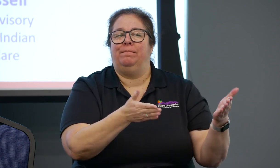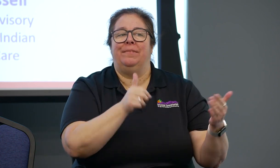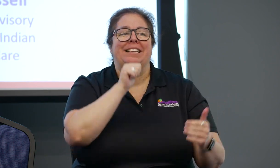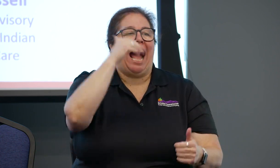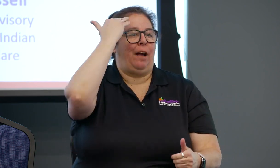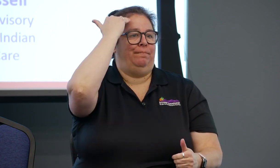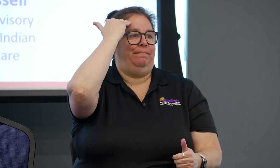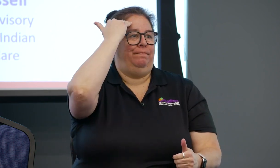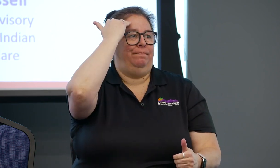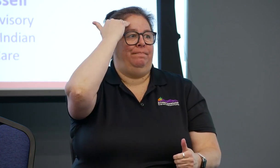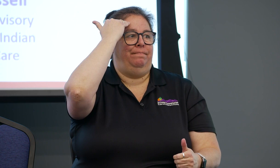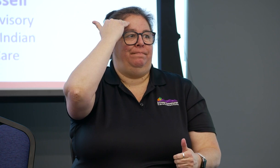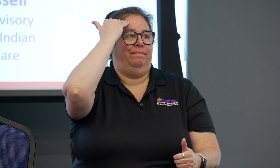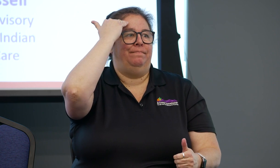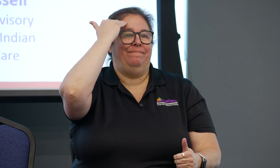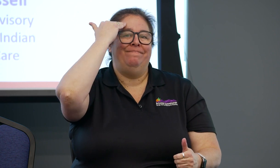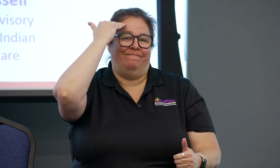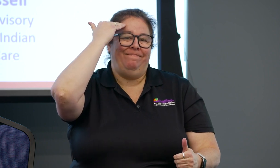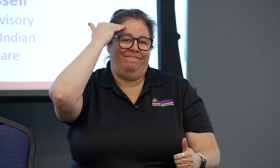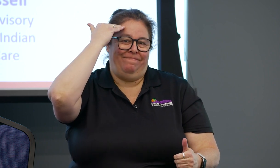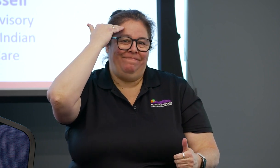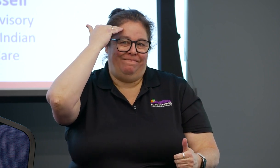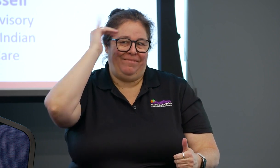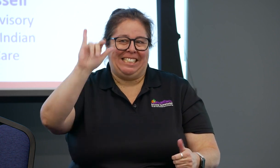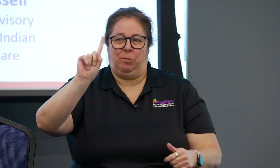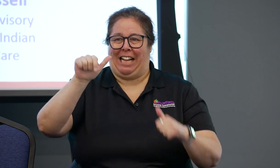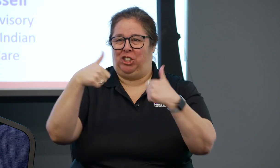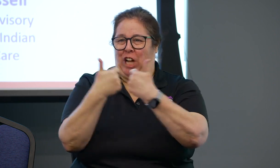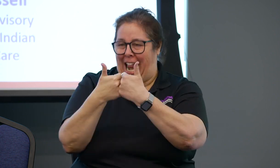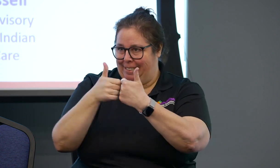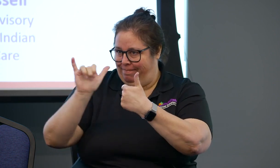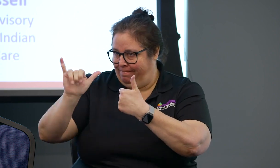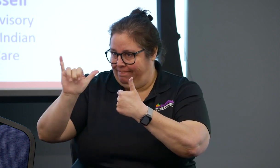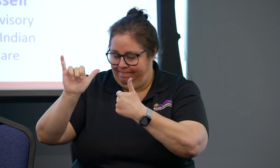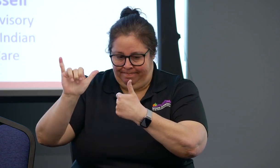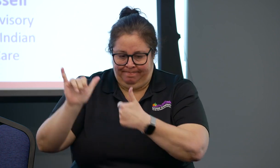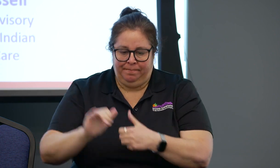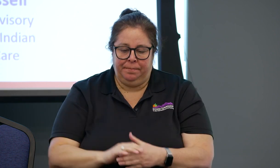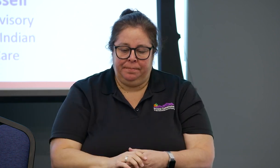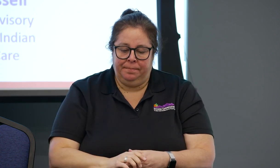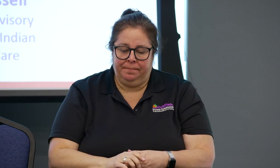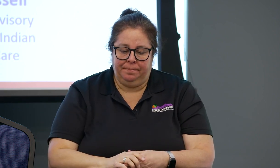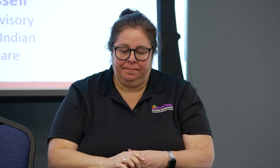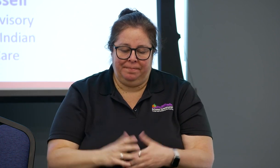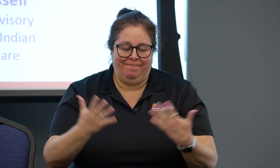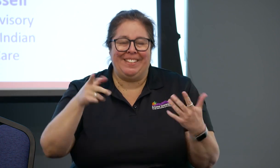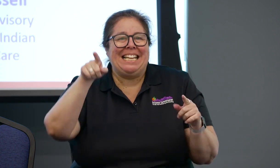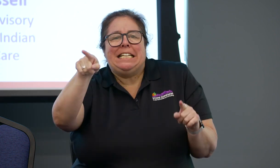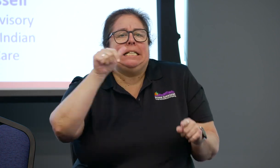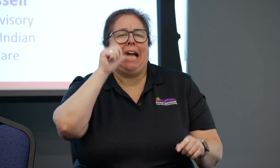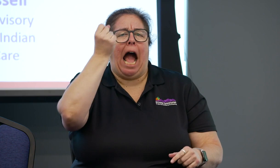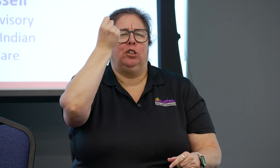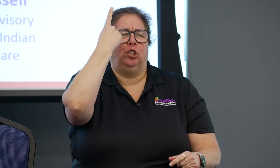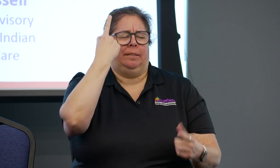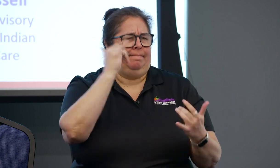Unfortunately, most healthcare professionals are under prepared and are not aware of the issues that we face